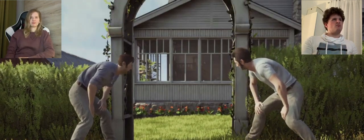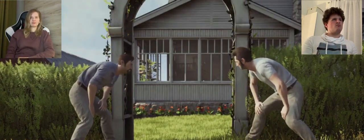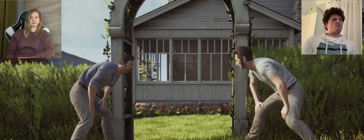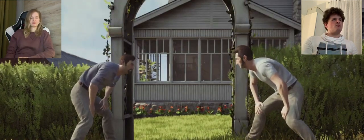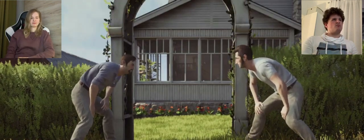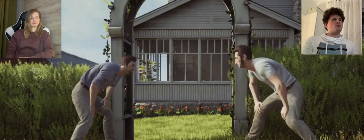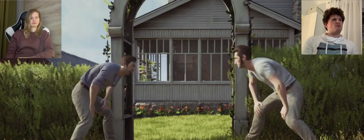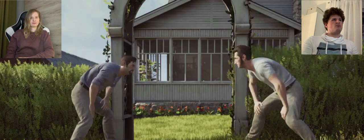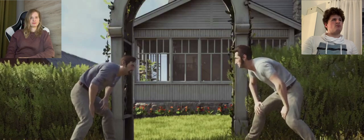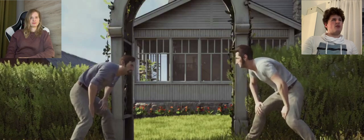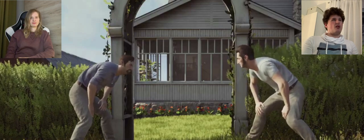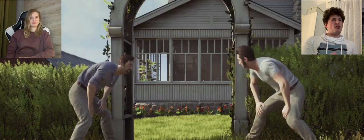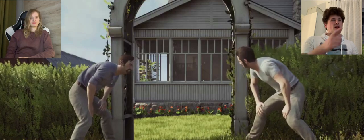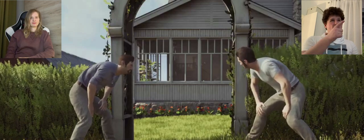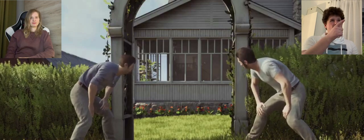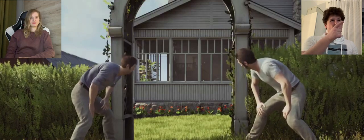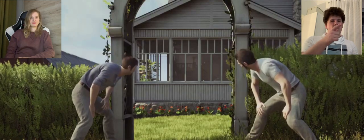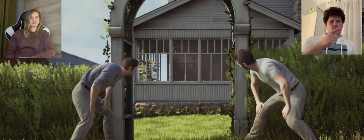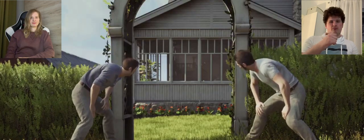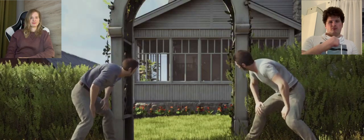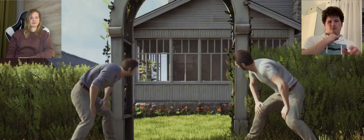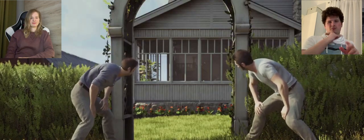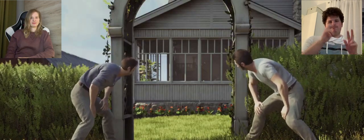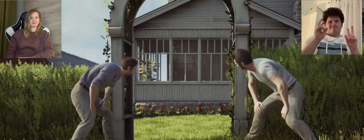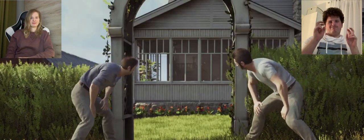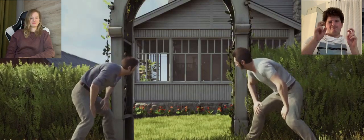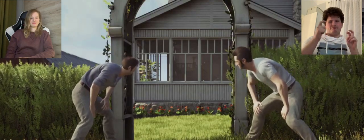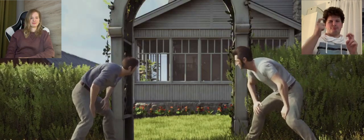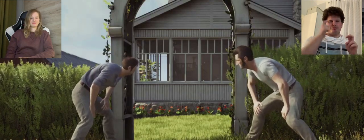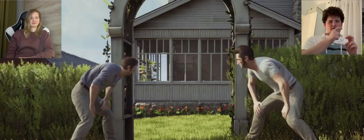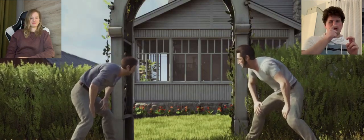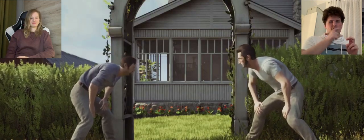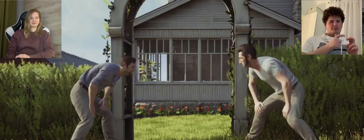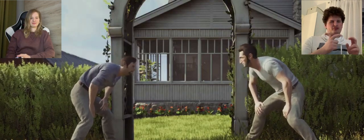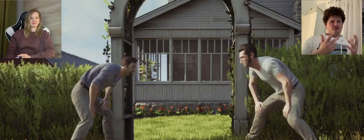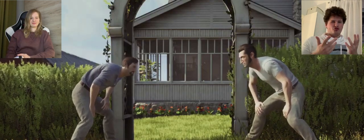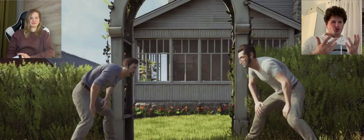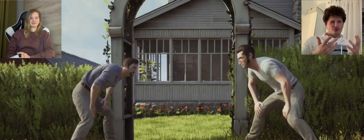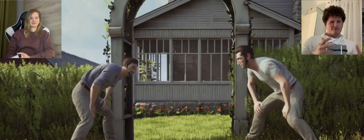: I just feel sorry for the elderly, and we better not commit a bigger crime